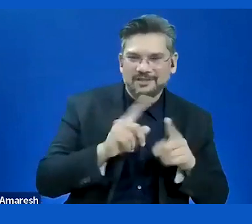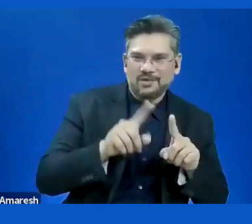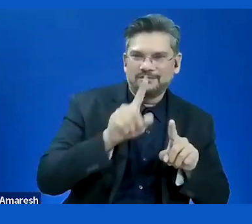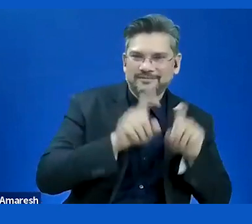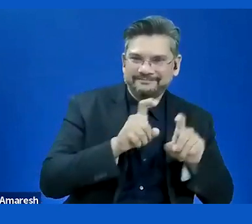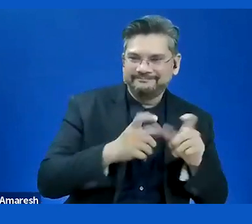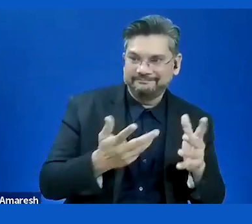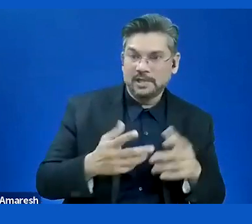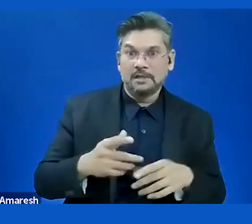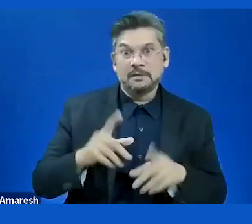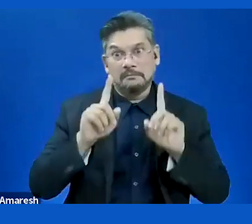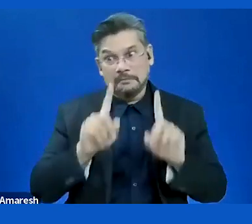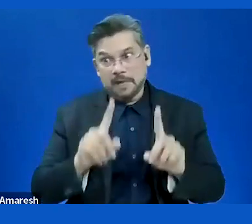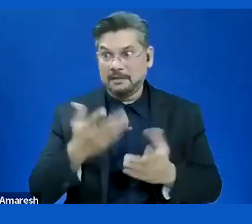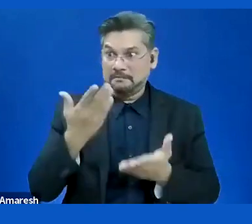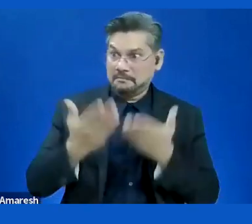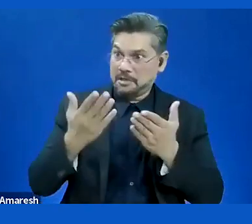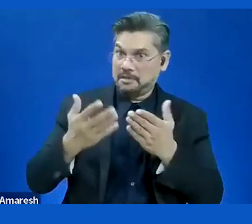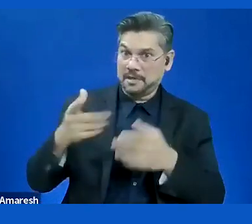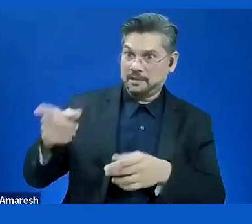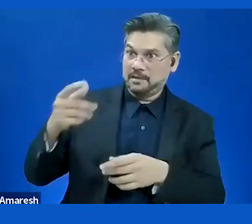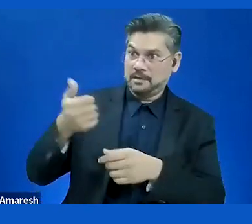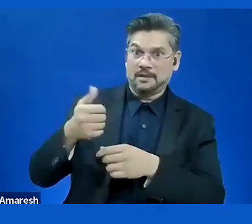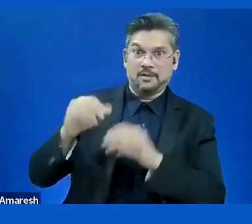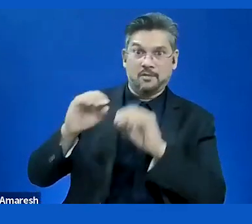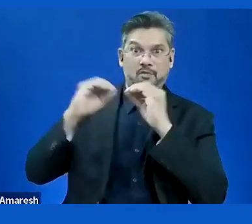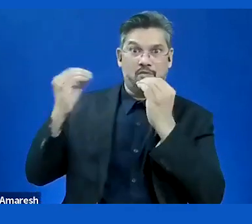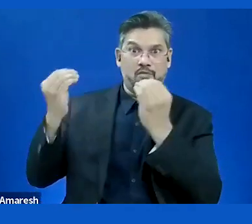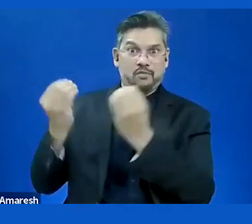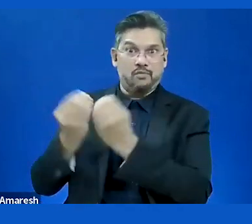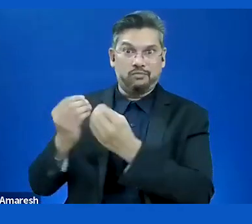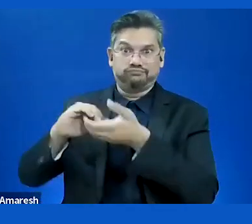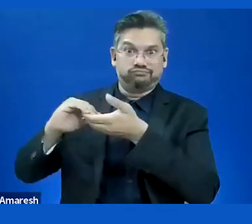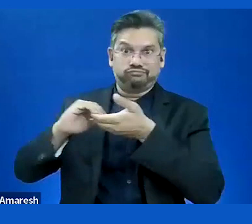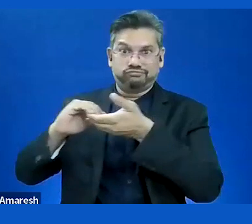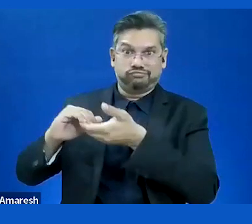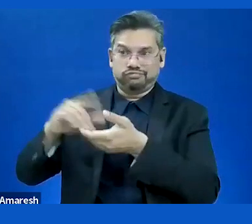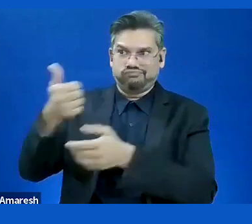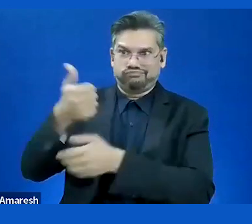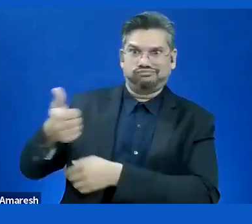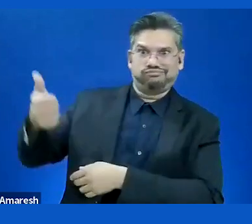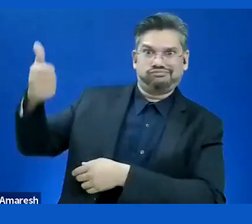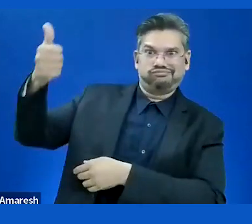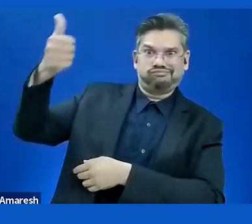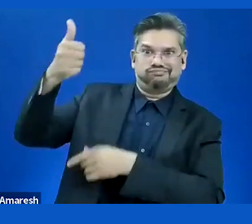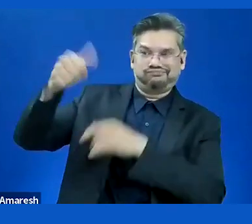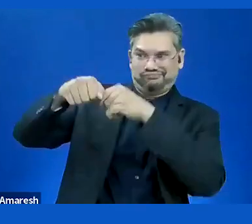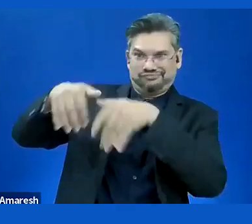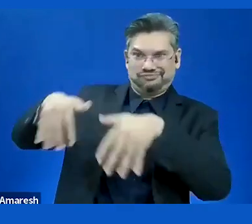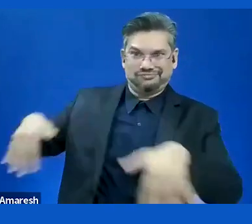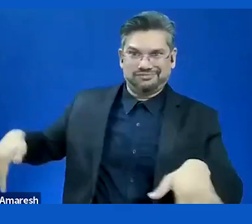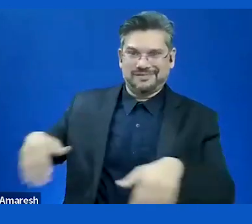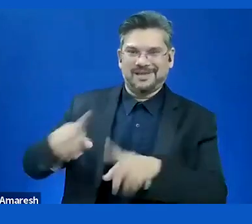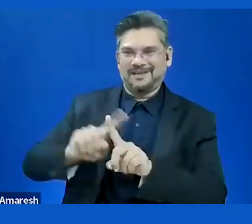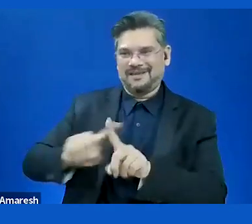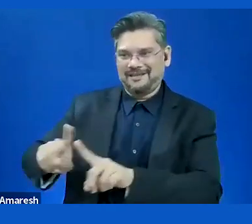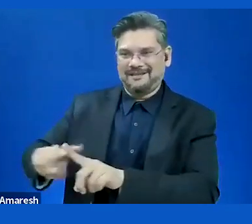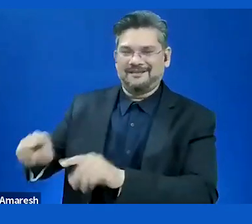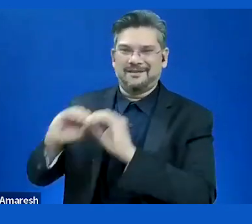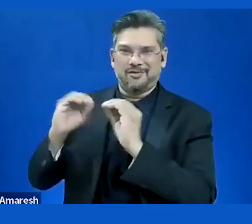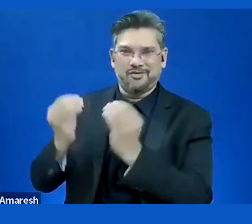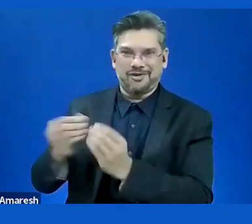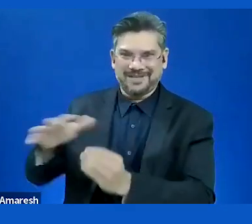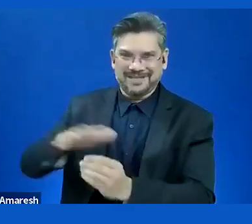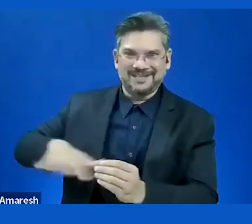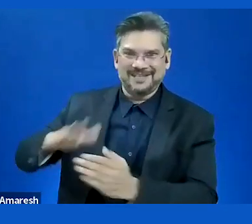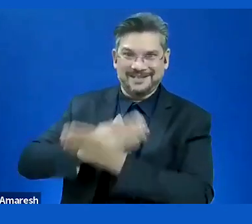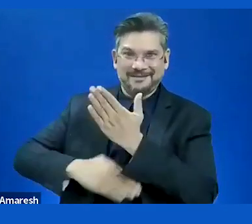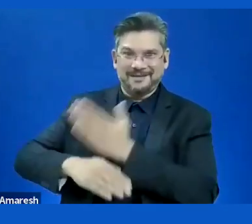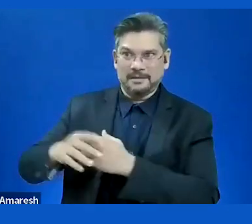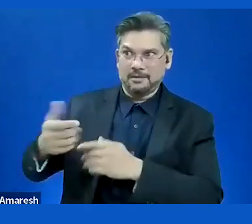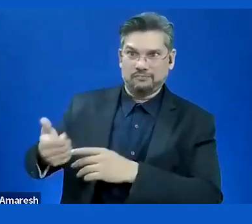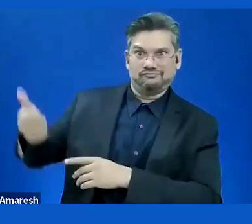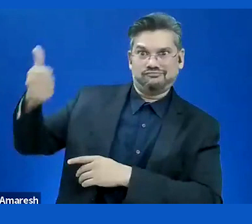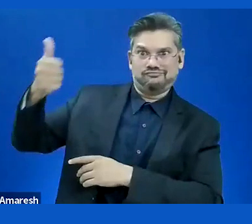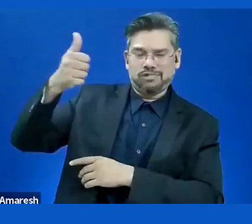plays an important role to most DPOs to let's say find the right users who can participate in